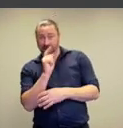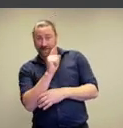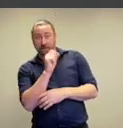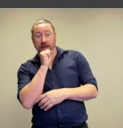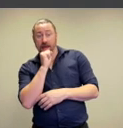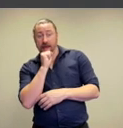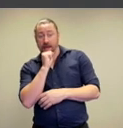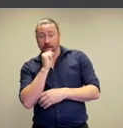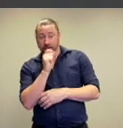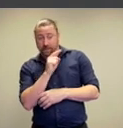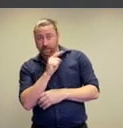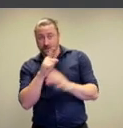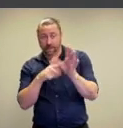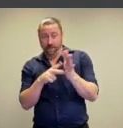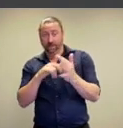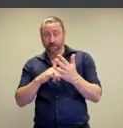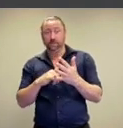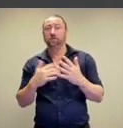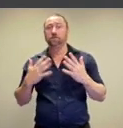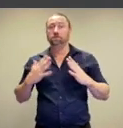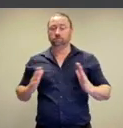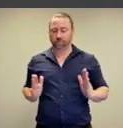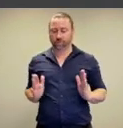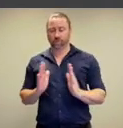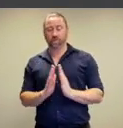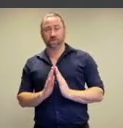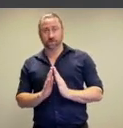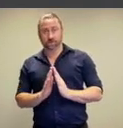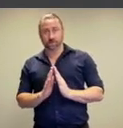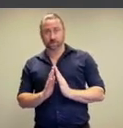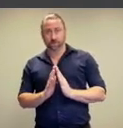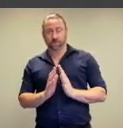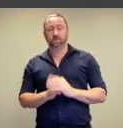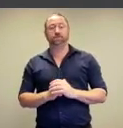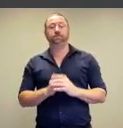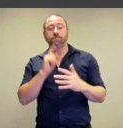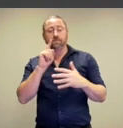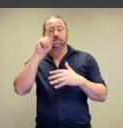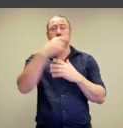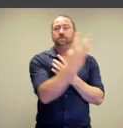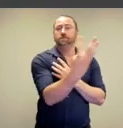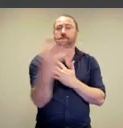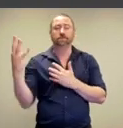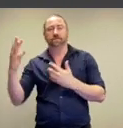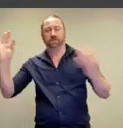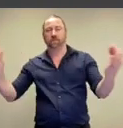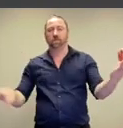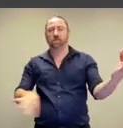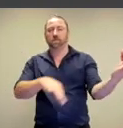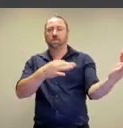photograph, I’m just going to point him out here so this is Yves Klein,